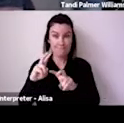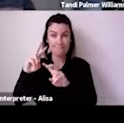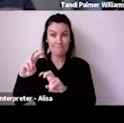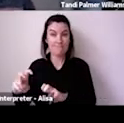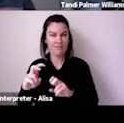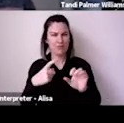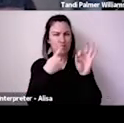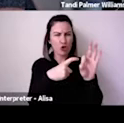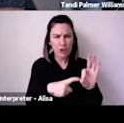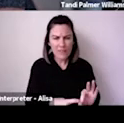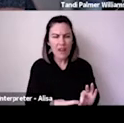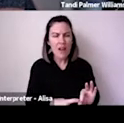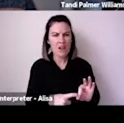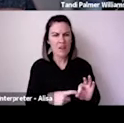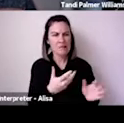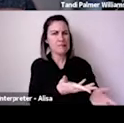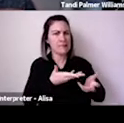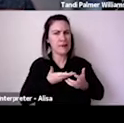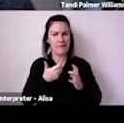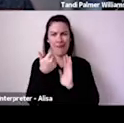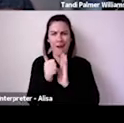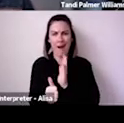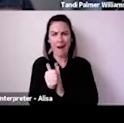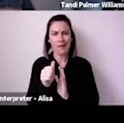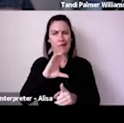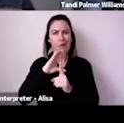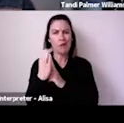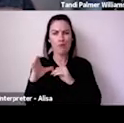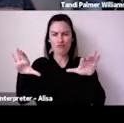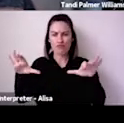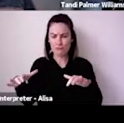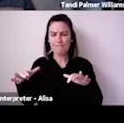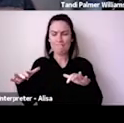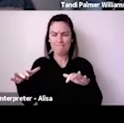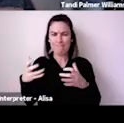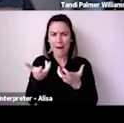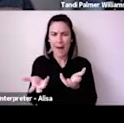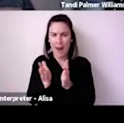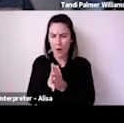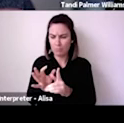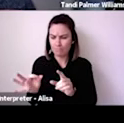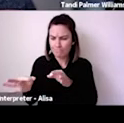about the evolving audience sentiment and behaviour in the context of the COVID 19 pandemic.